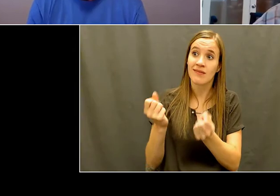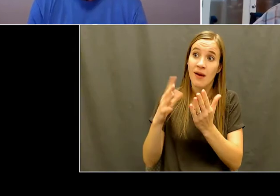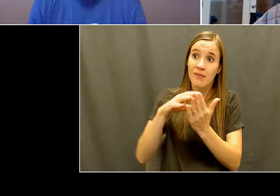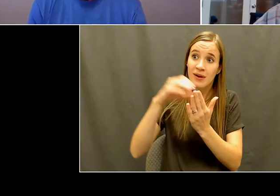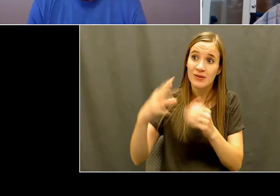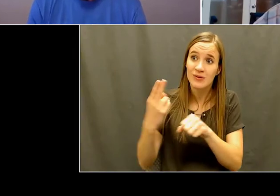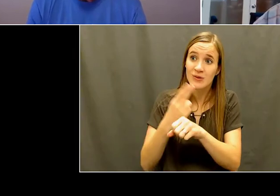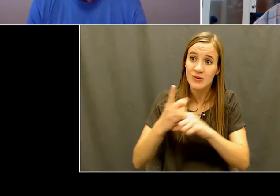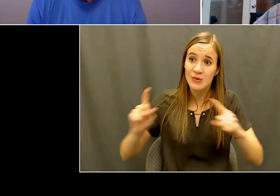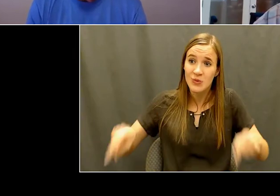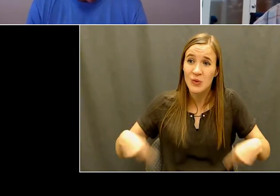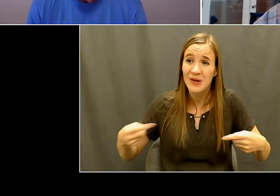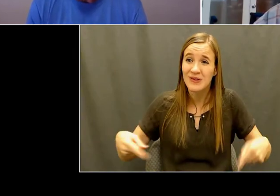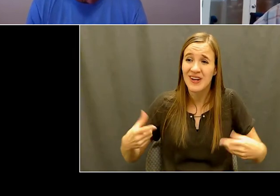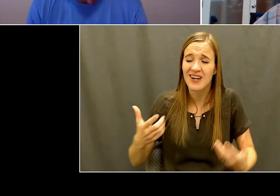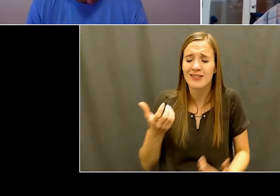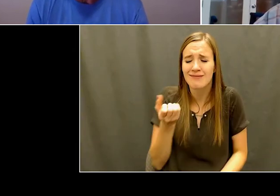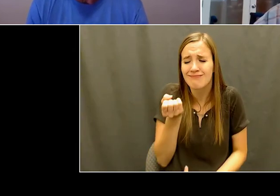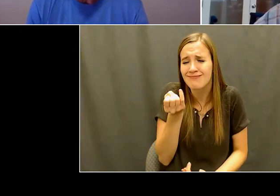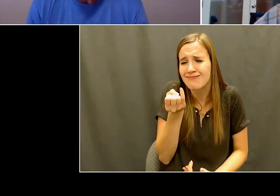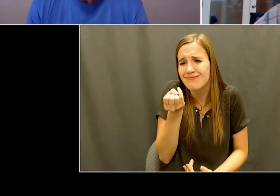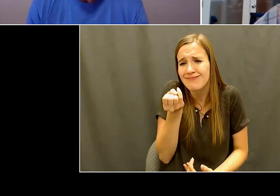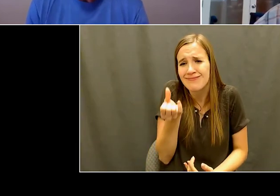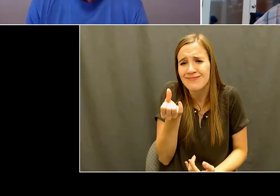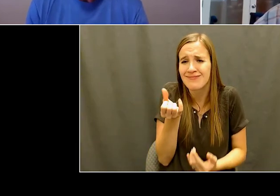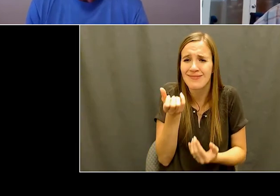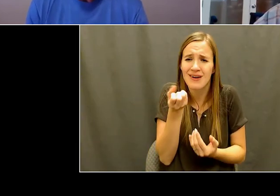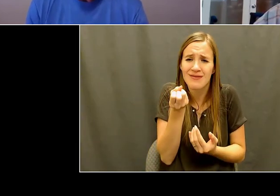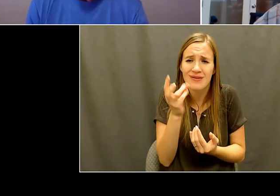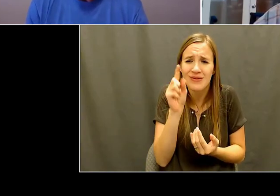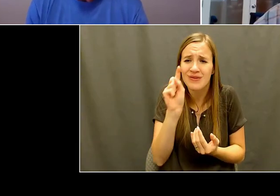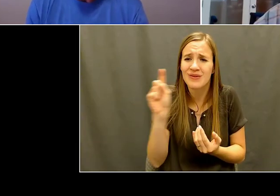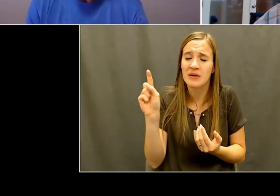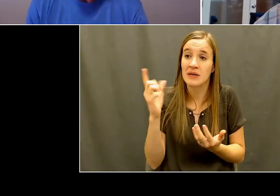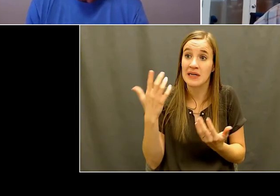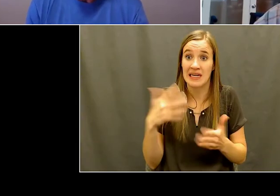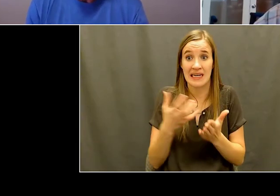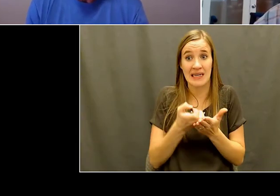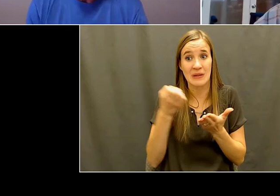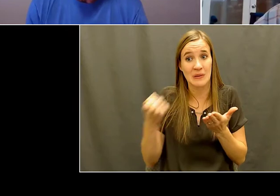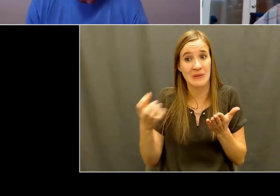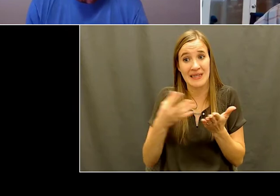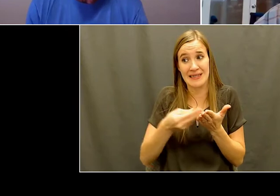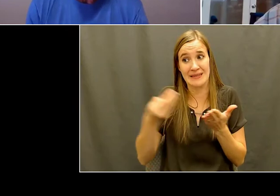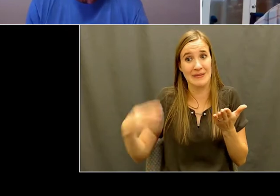equipment is expensive. So we assembled some fundraisers or